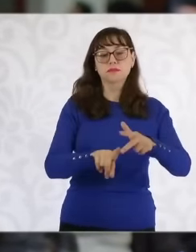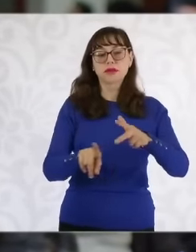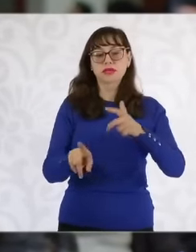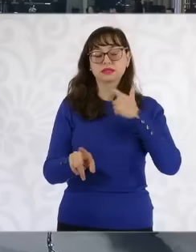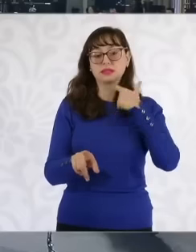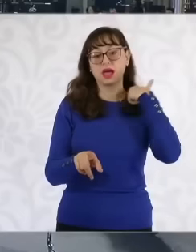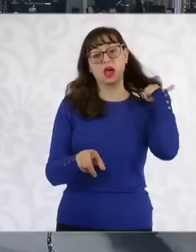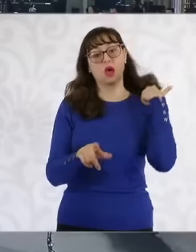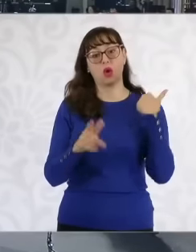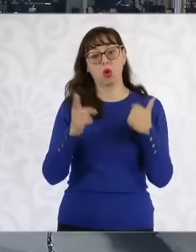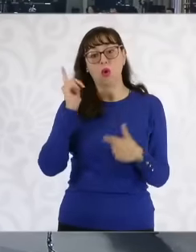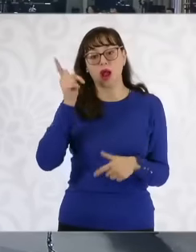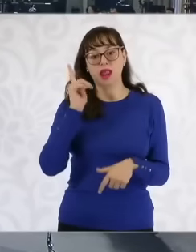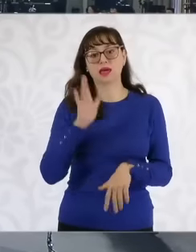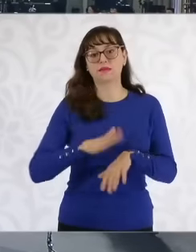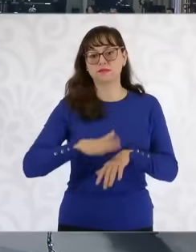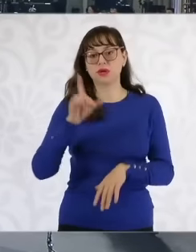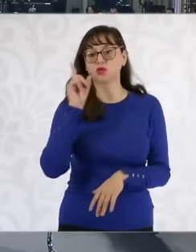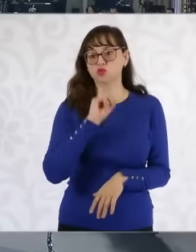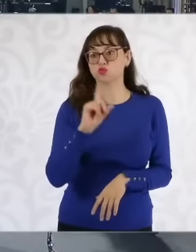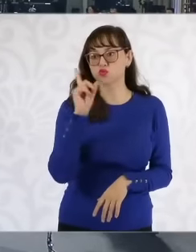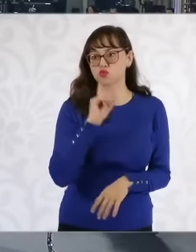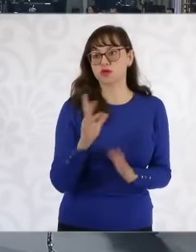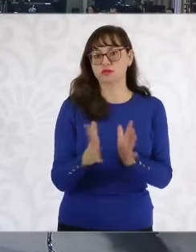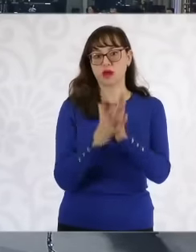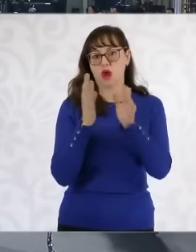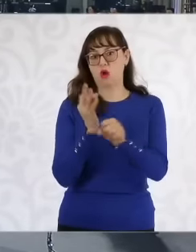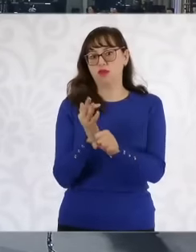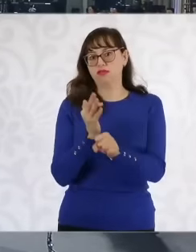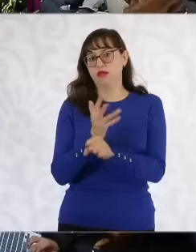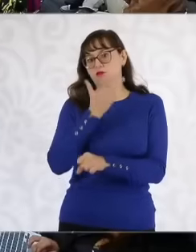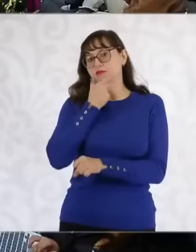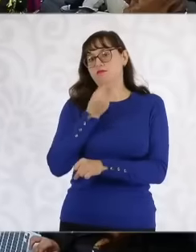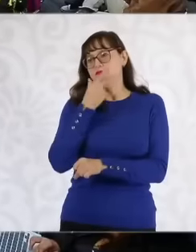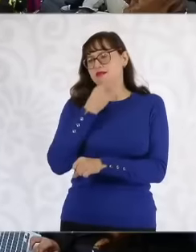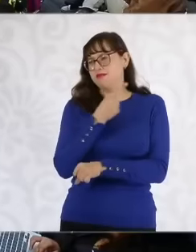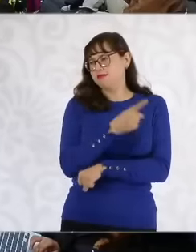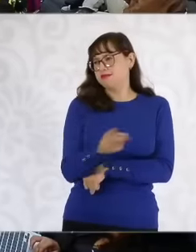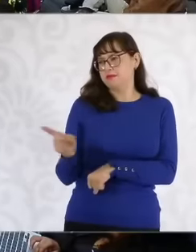female profiles appear, not only of those who are already in the Supreme Court but also in other positions.